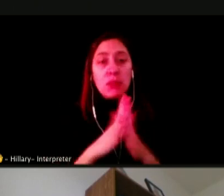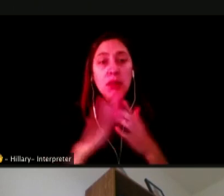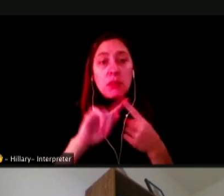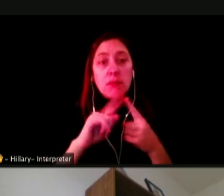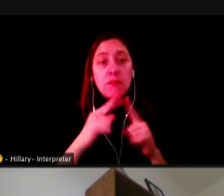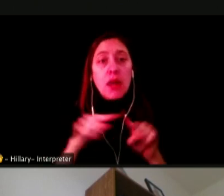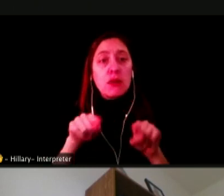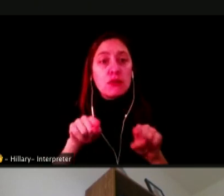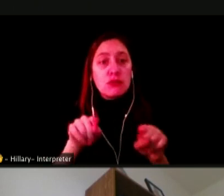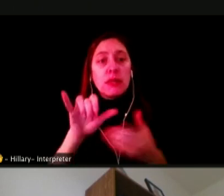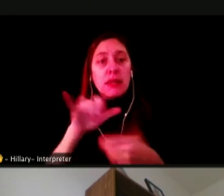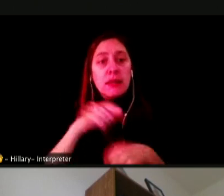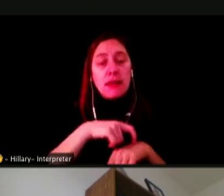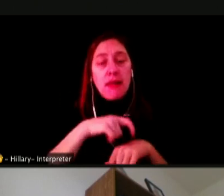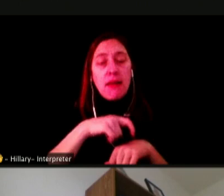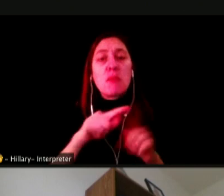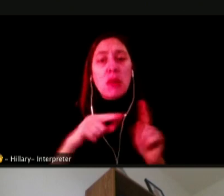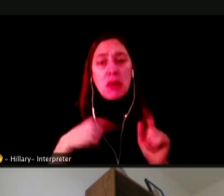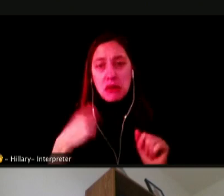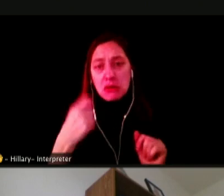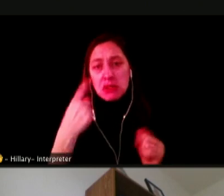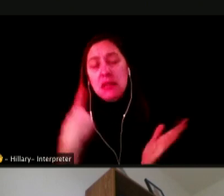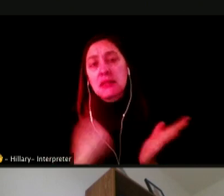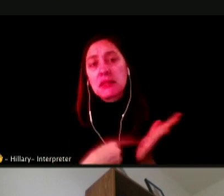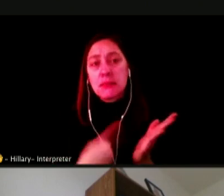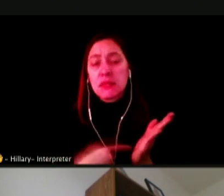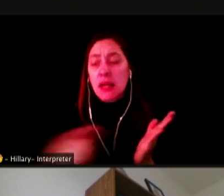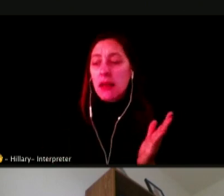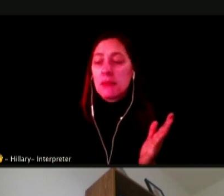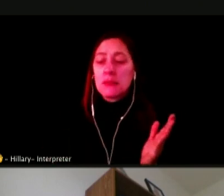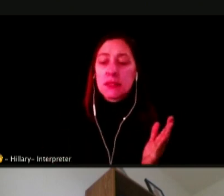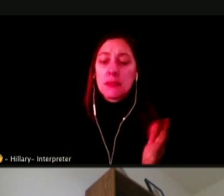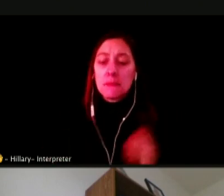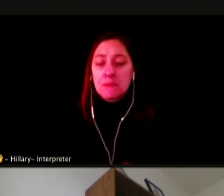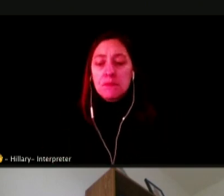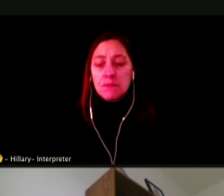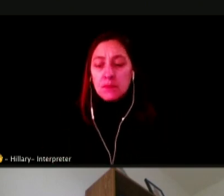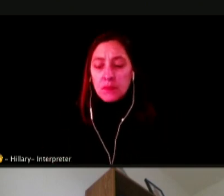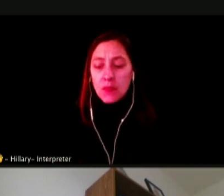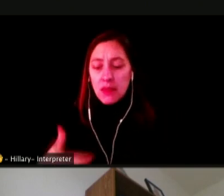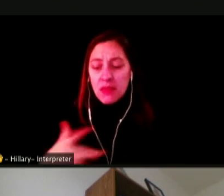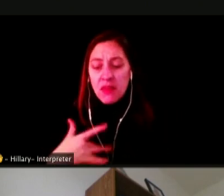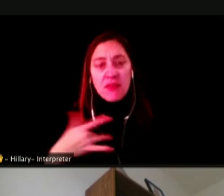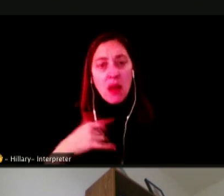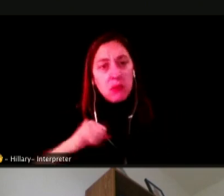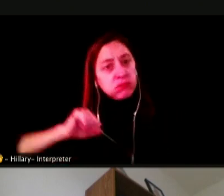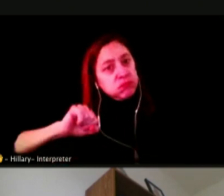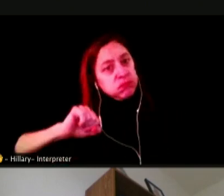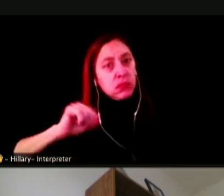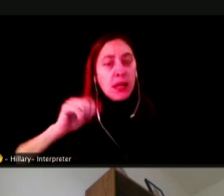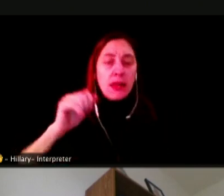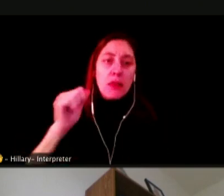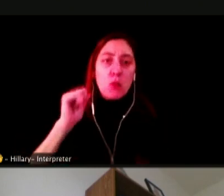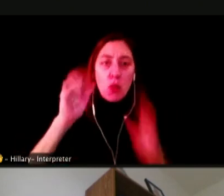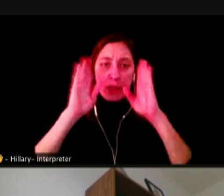I DO UNDERSTAND SOMETIMES THERE WILL BE FRICTION AND THEY WON'T LISTEN, BUT DO WHAT YOU THINK IS BEST.